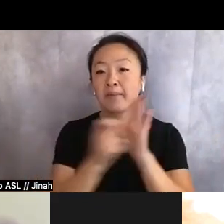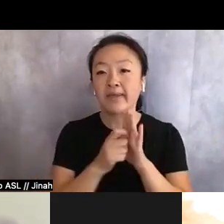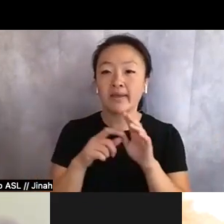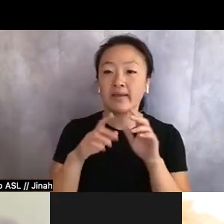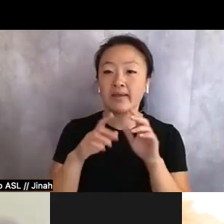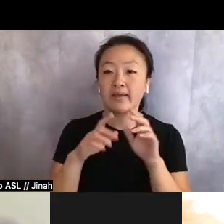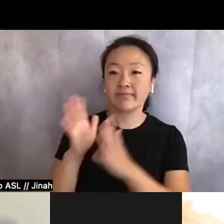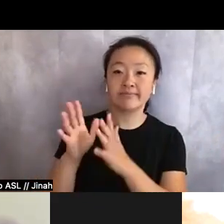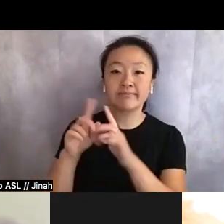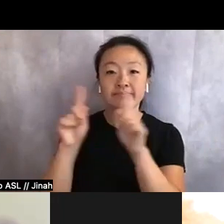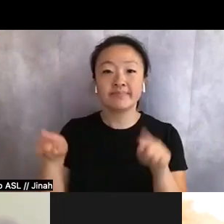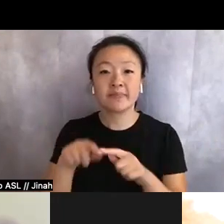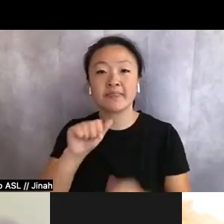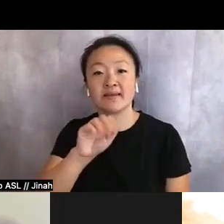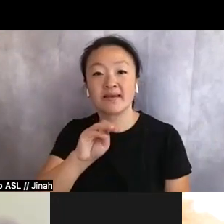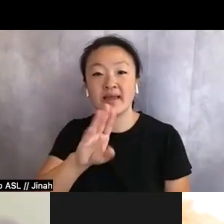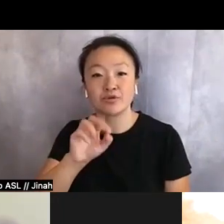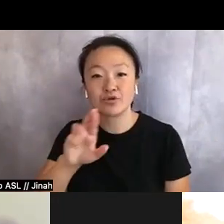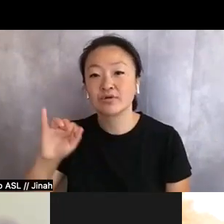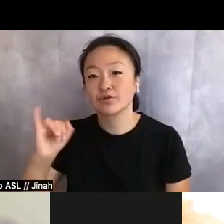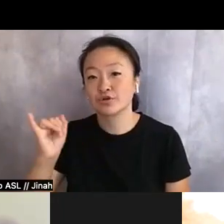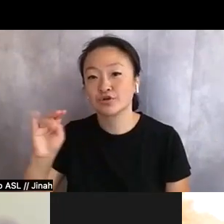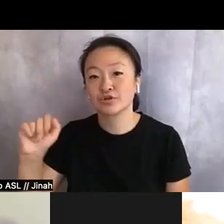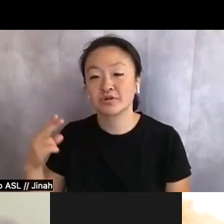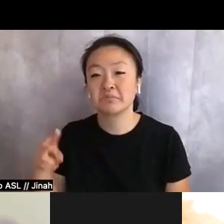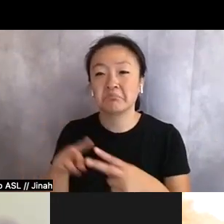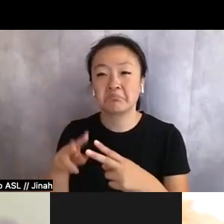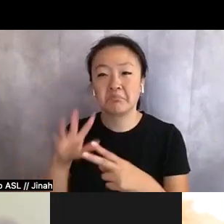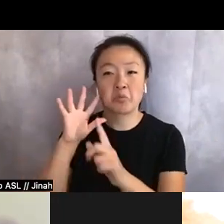Amber and Jinah, and then they will be spotlit the whole time as well.